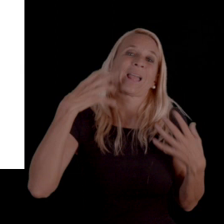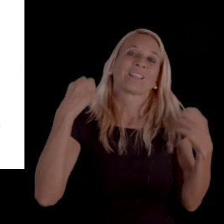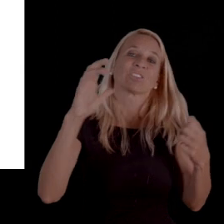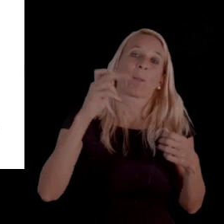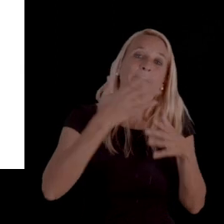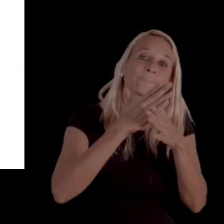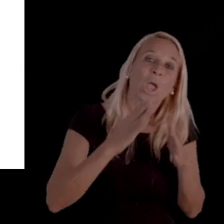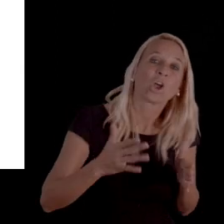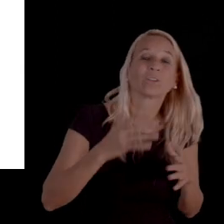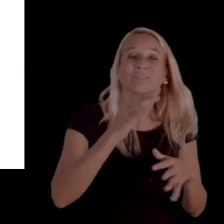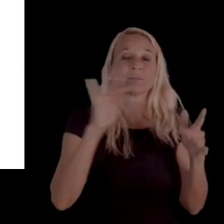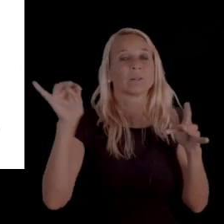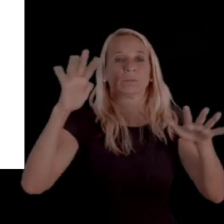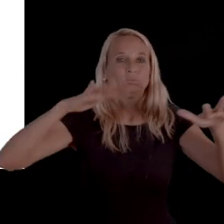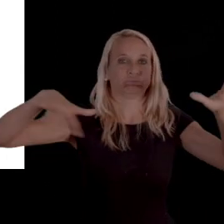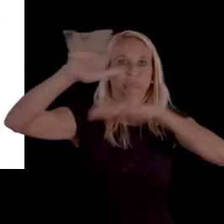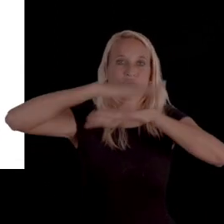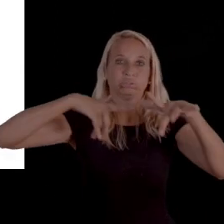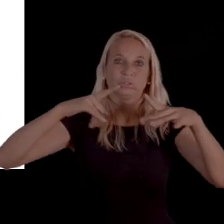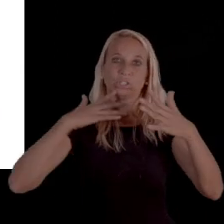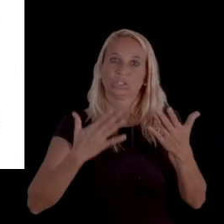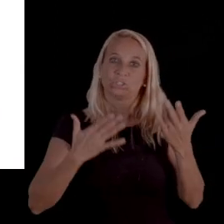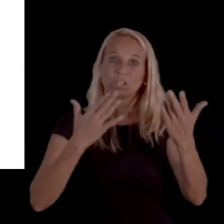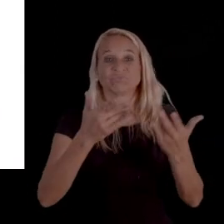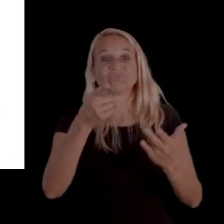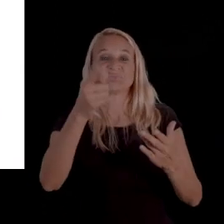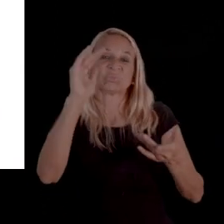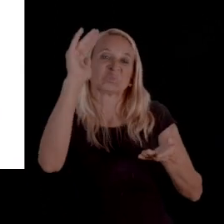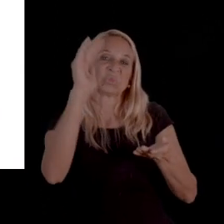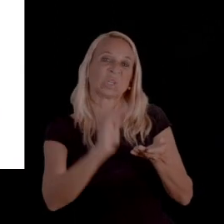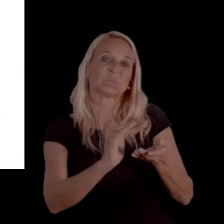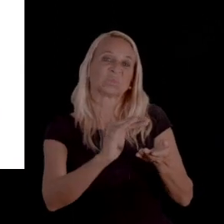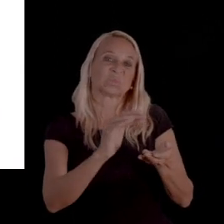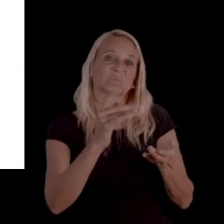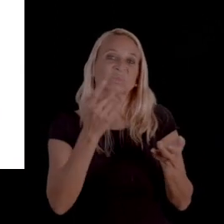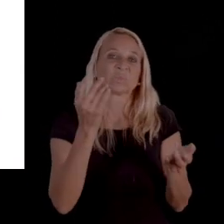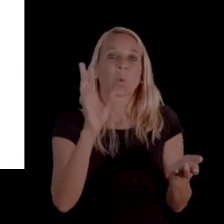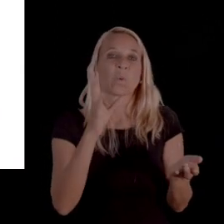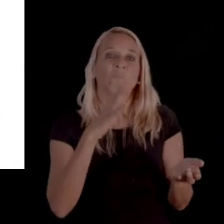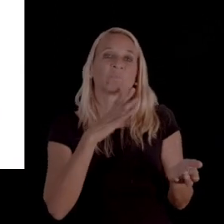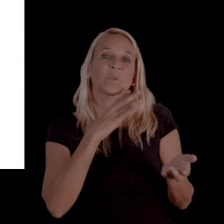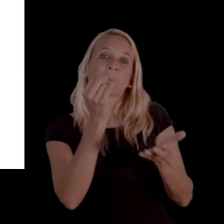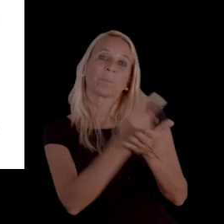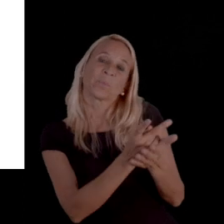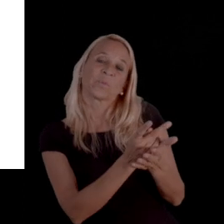are suggesting your service has to be reduced to or what they're approving,